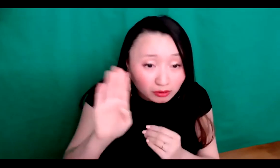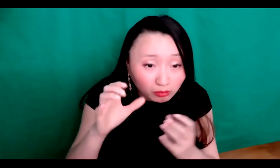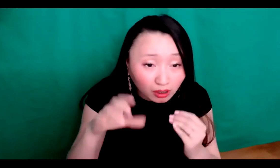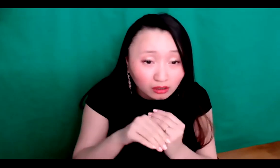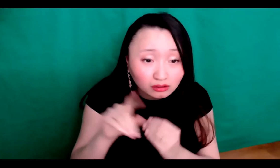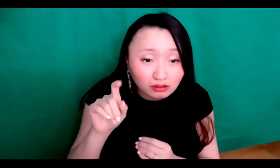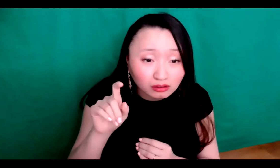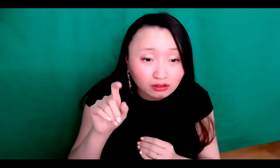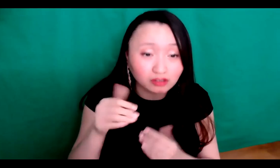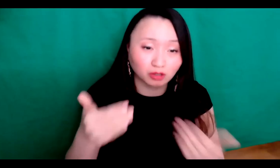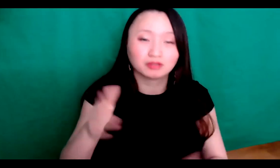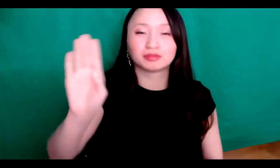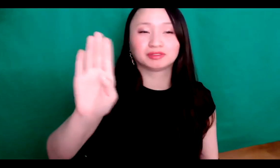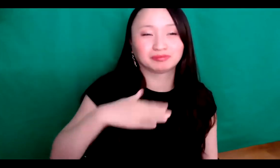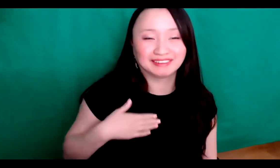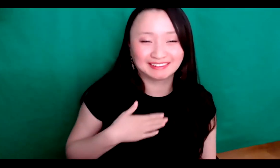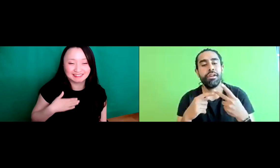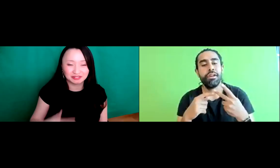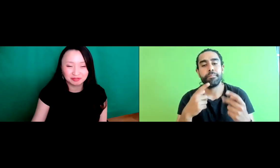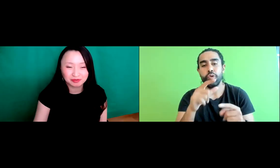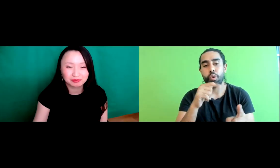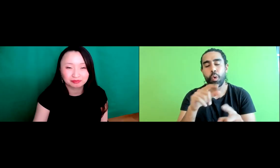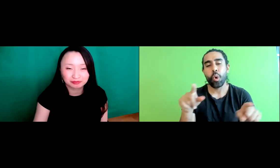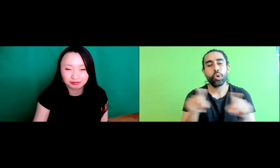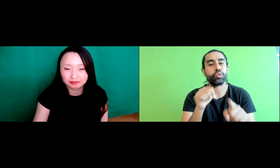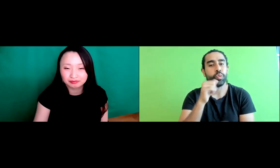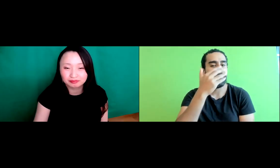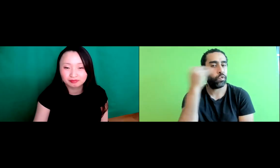are there. And below did you want to add